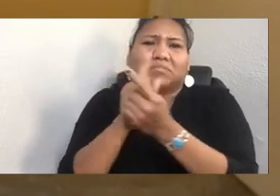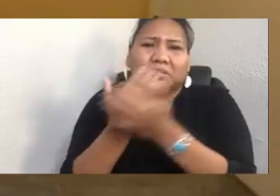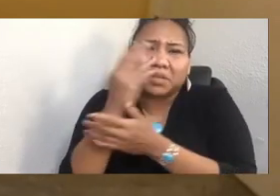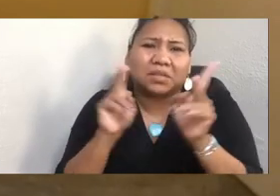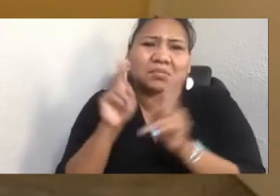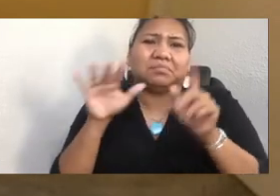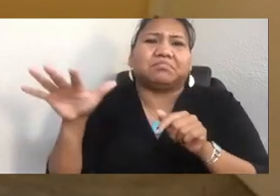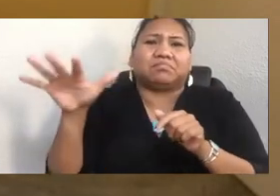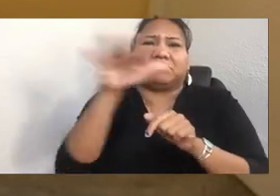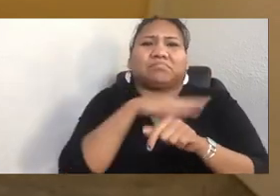make fry bread when you get there.